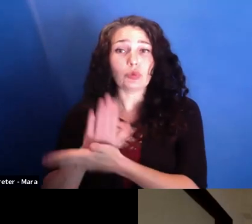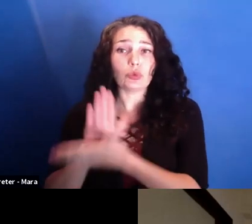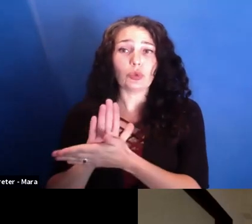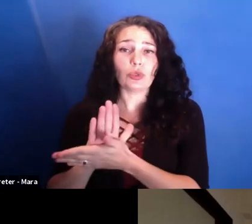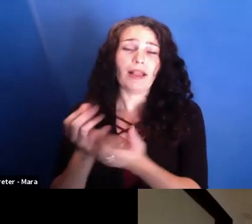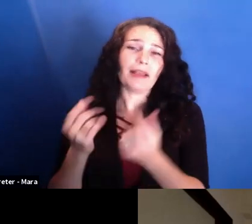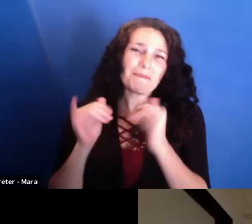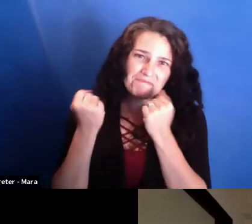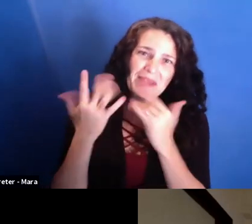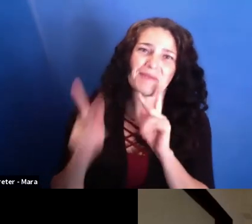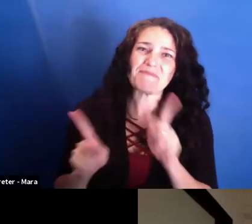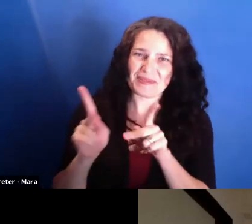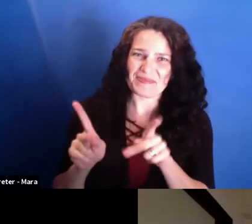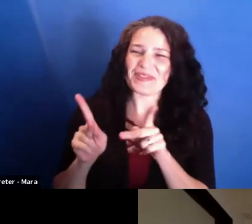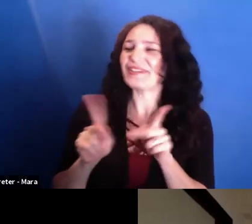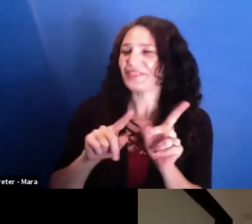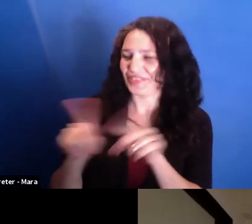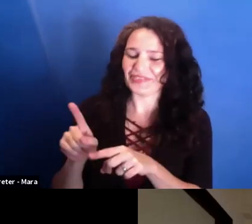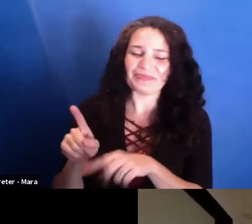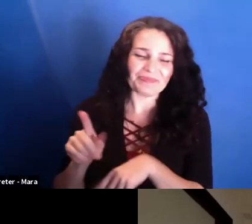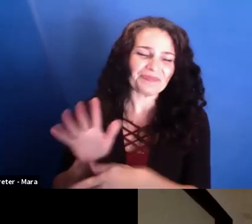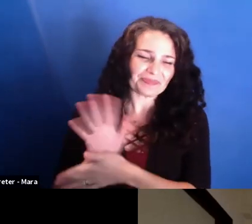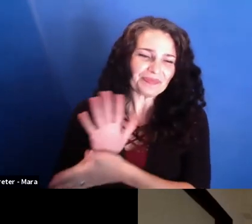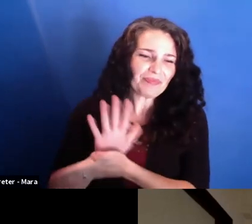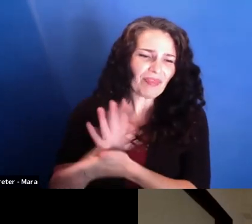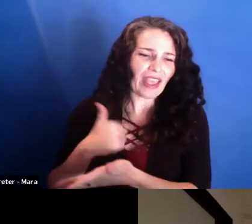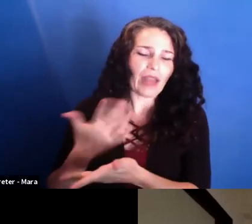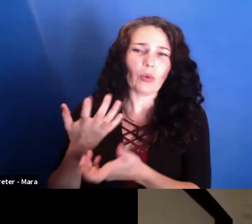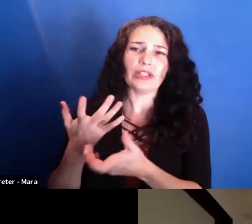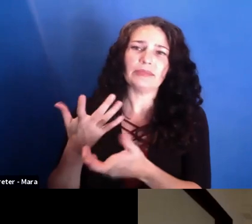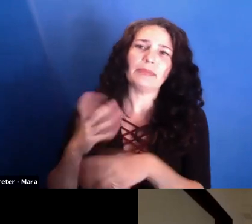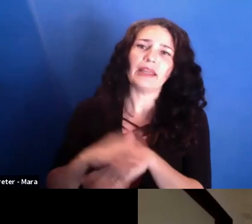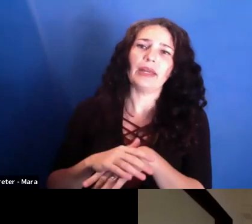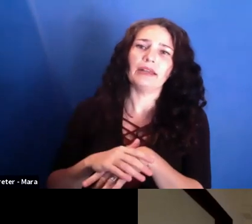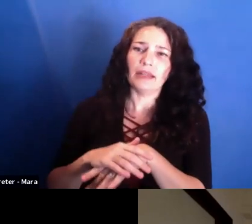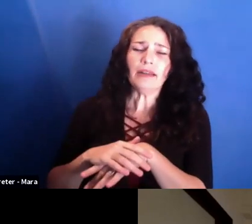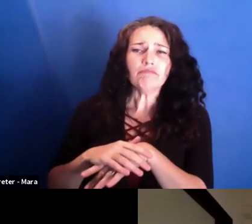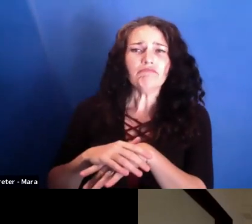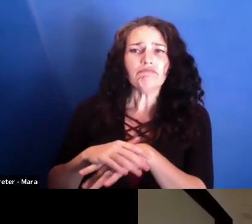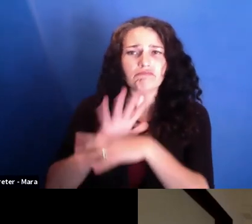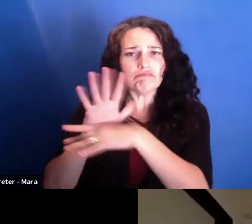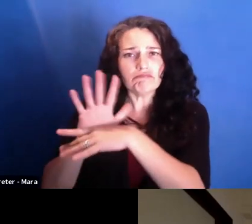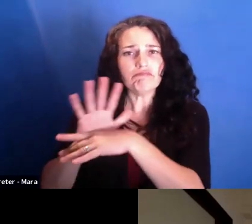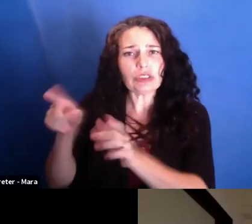and wanted to become a picture film director, actually.